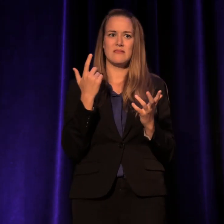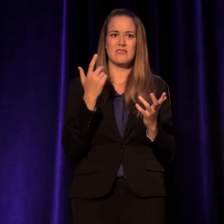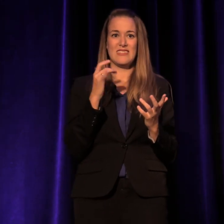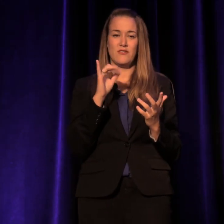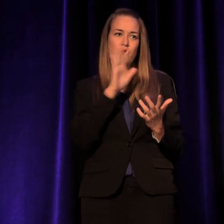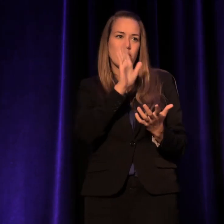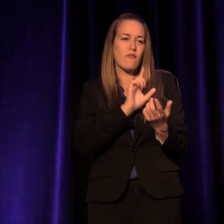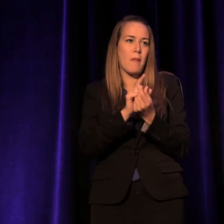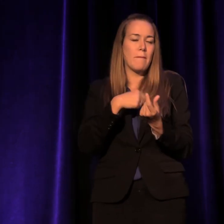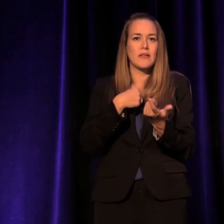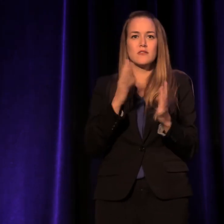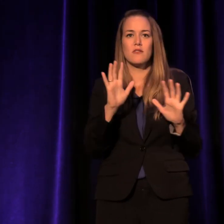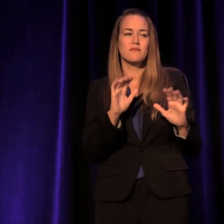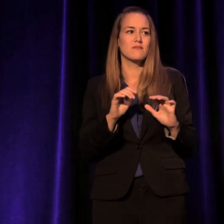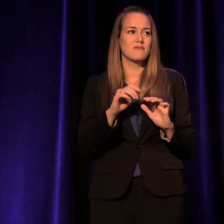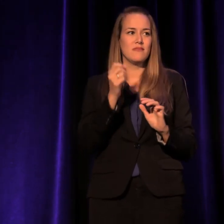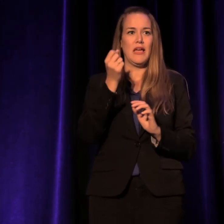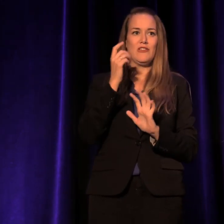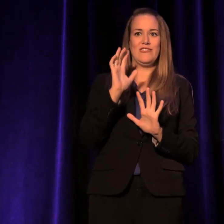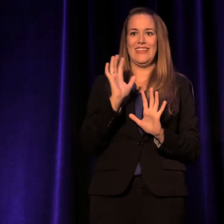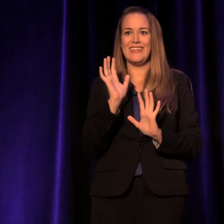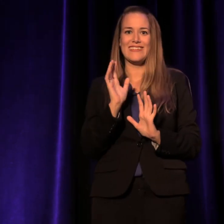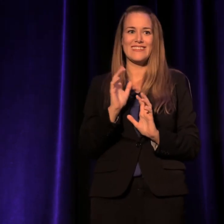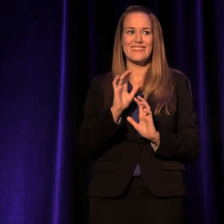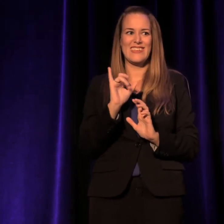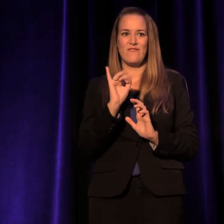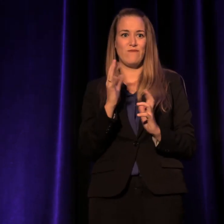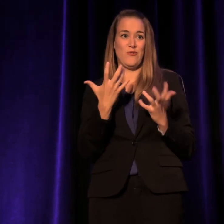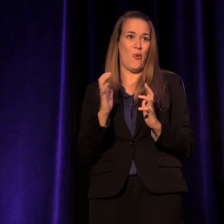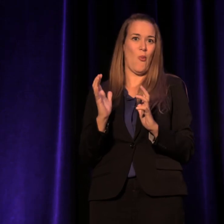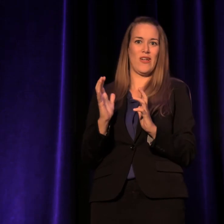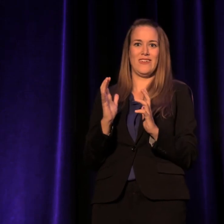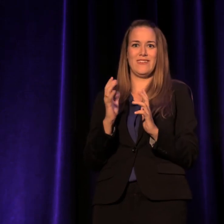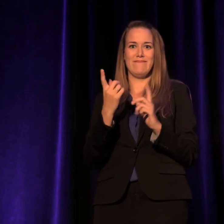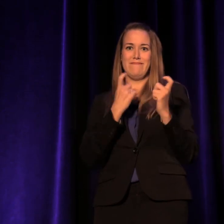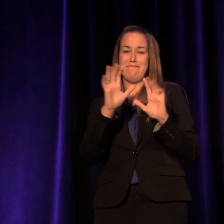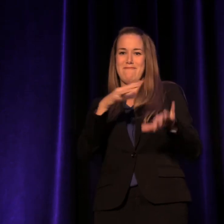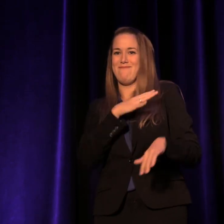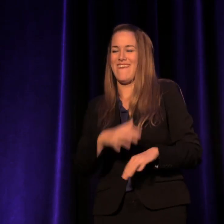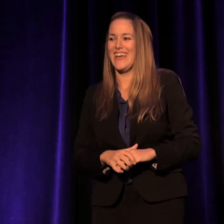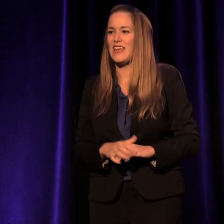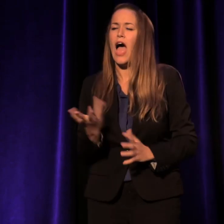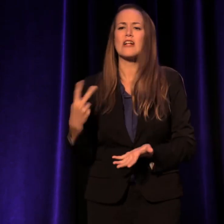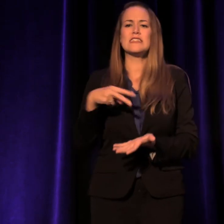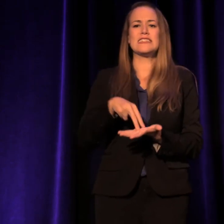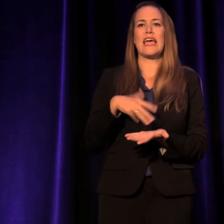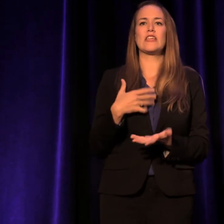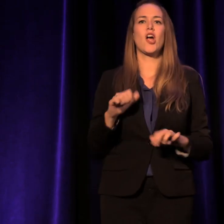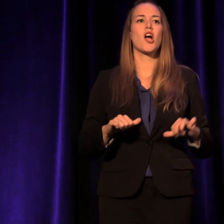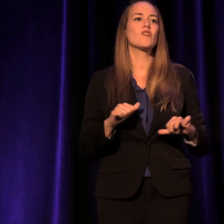so I could also understand it if you don't want to, so... I'll just stand here awkwardly for a little bit.